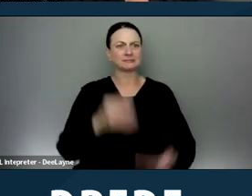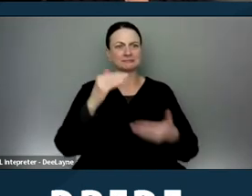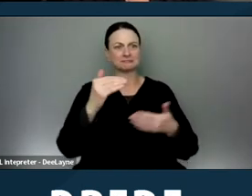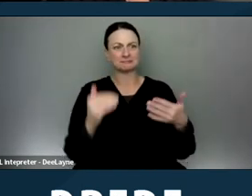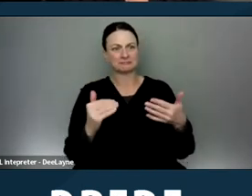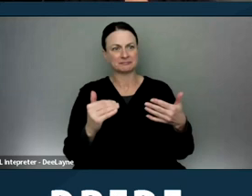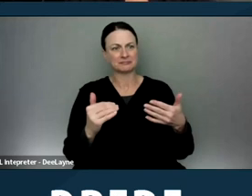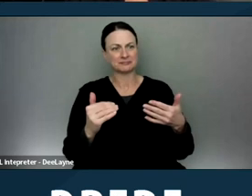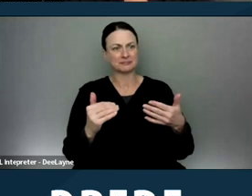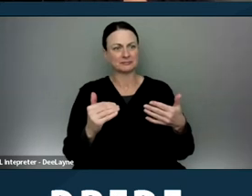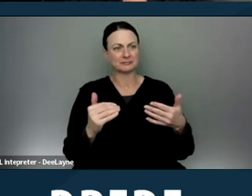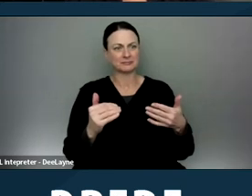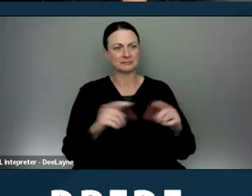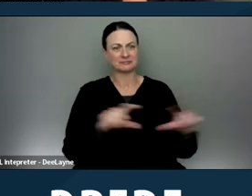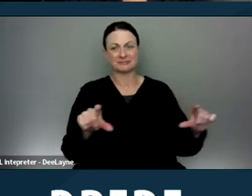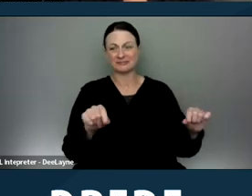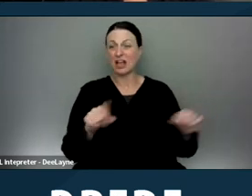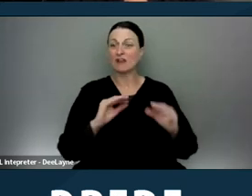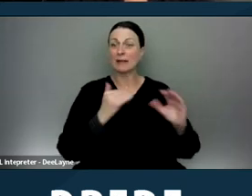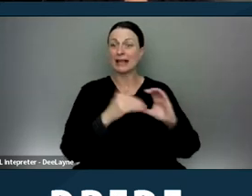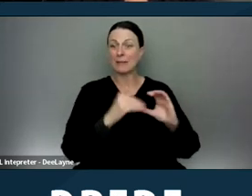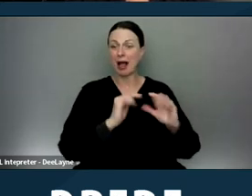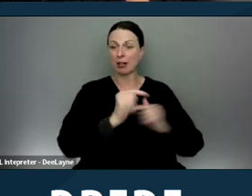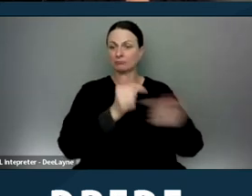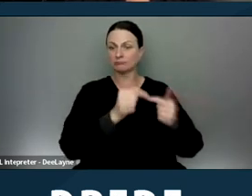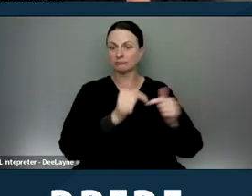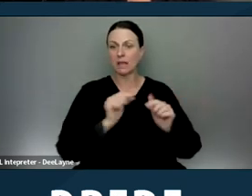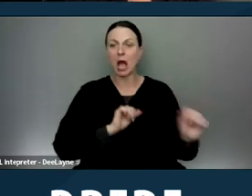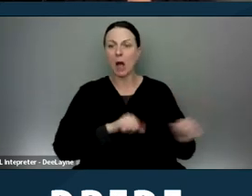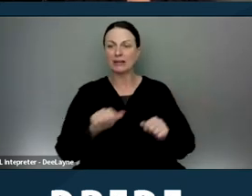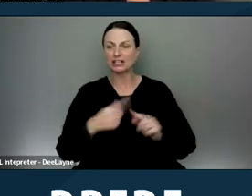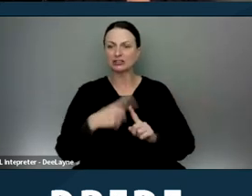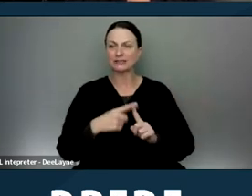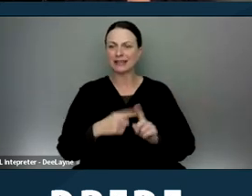this was from an email exchange between a potential tenant and a landlord.